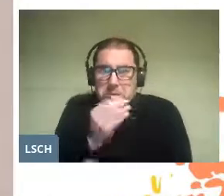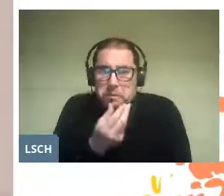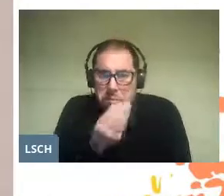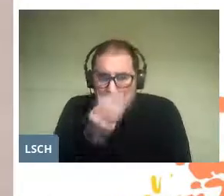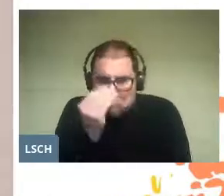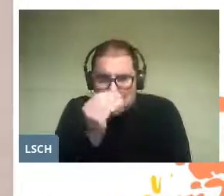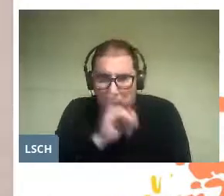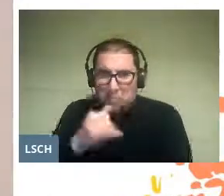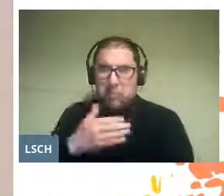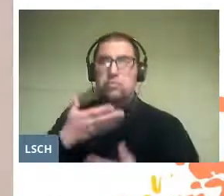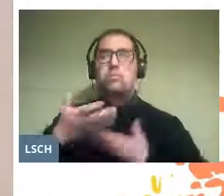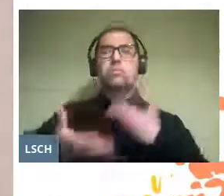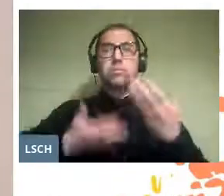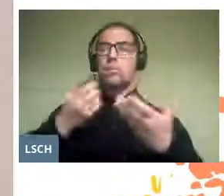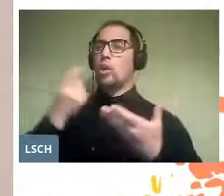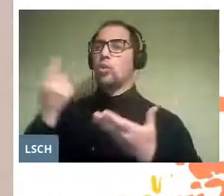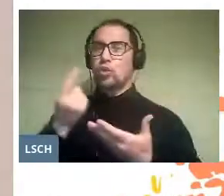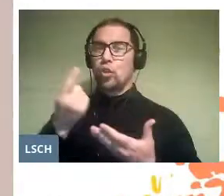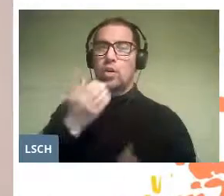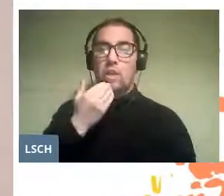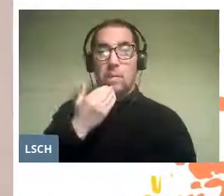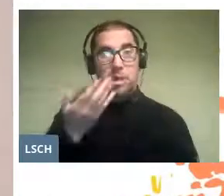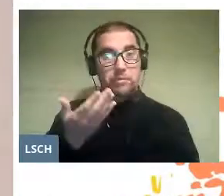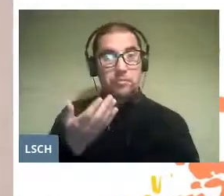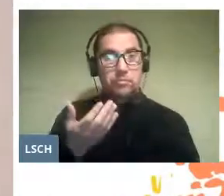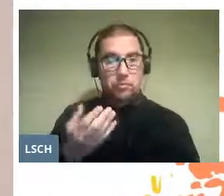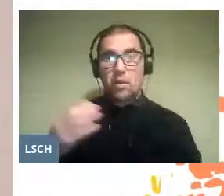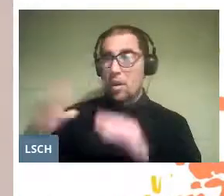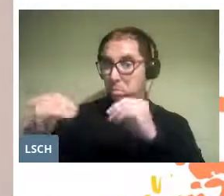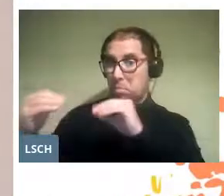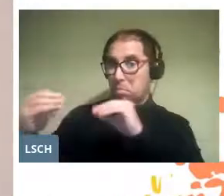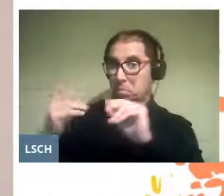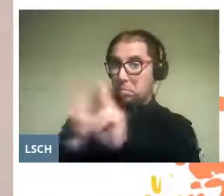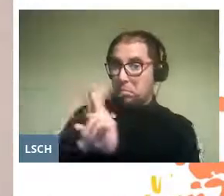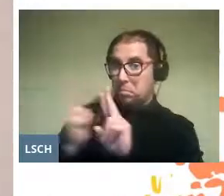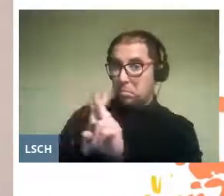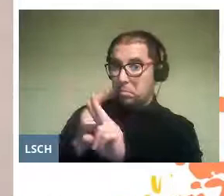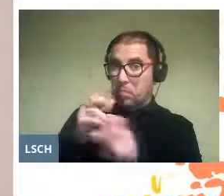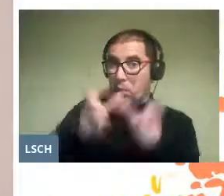singing a solo, or simply engaging in conversations with new people,